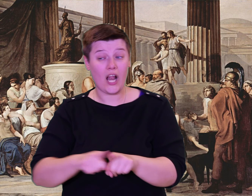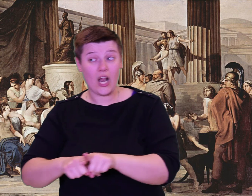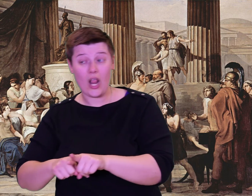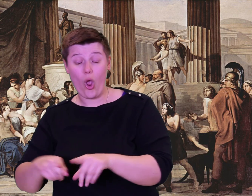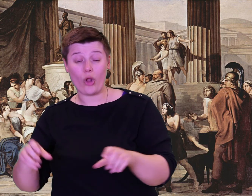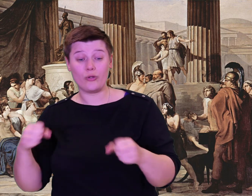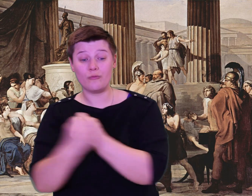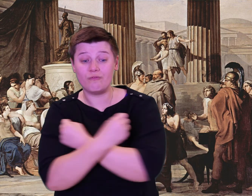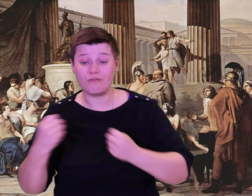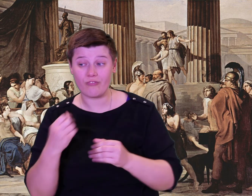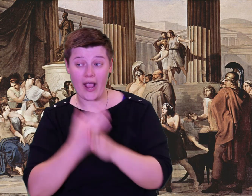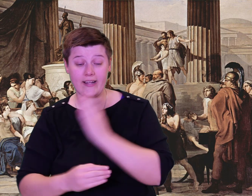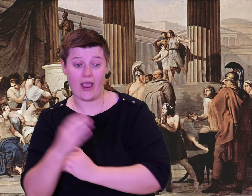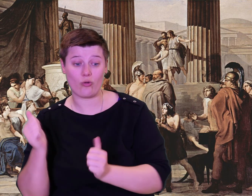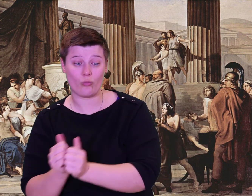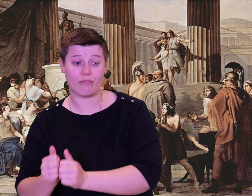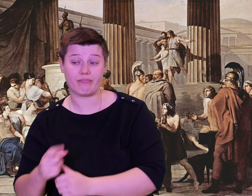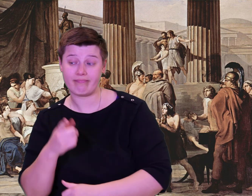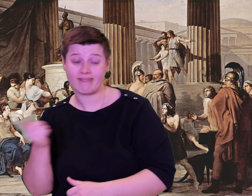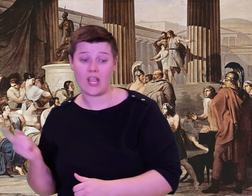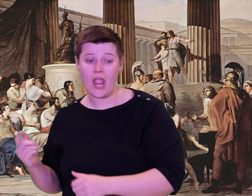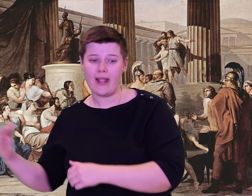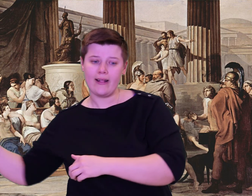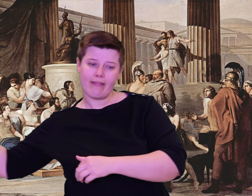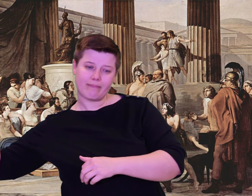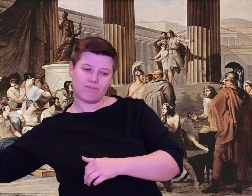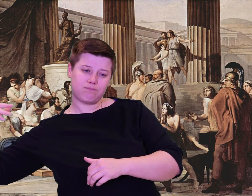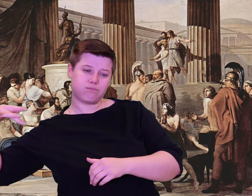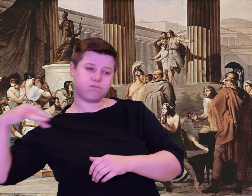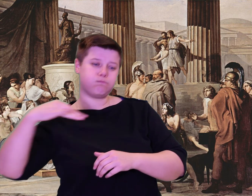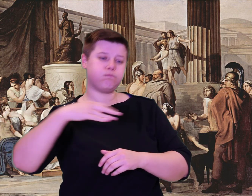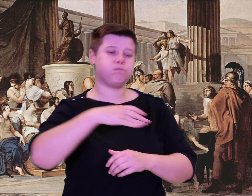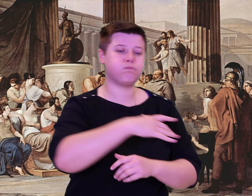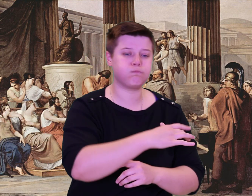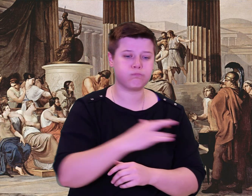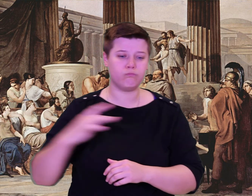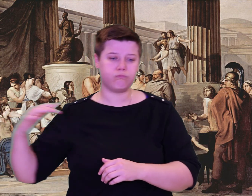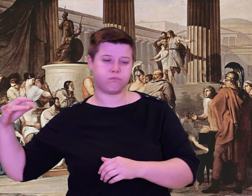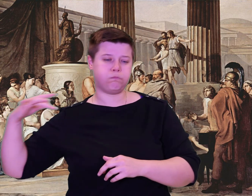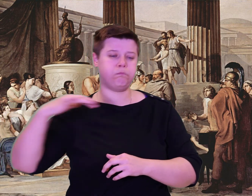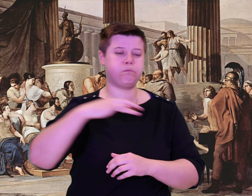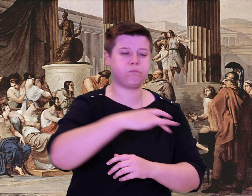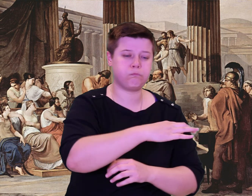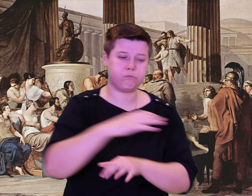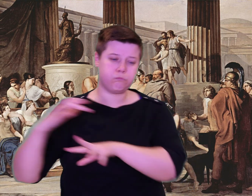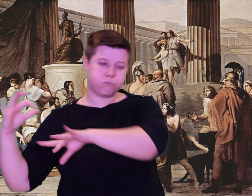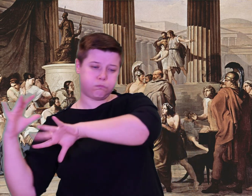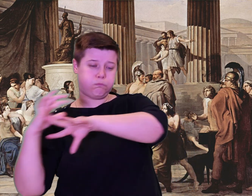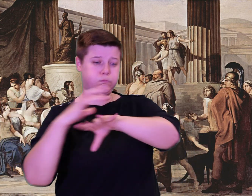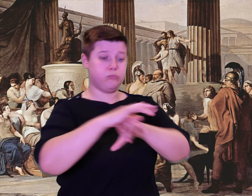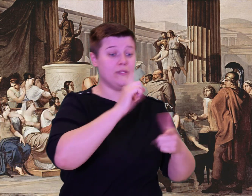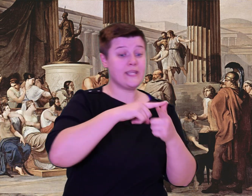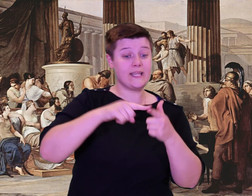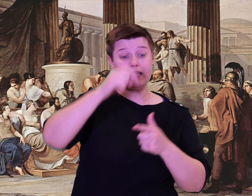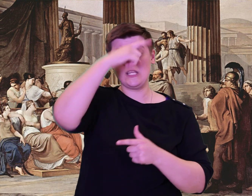numerous, and skilled at horseback fighting, and if need be, on foot.